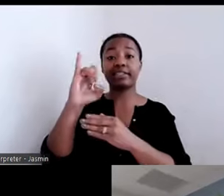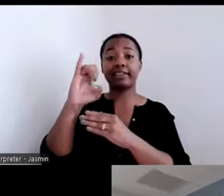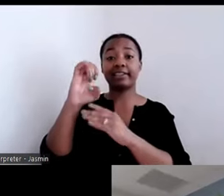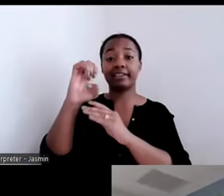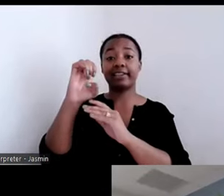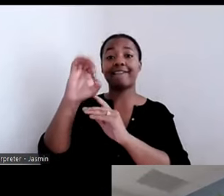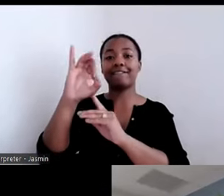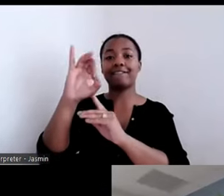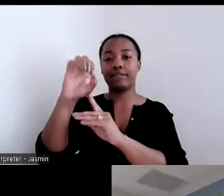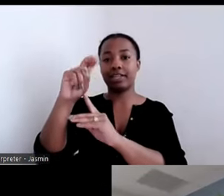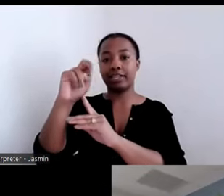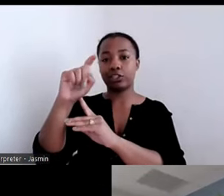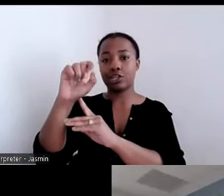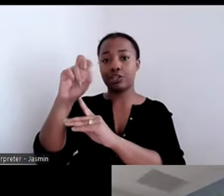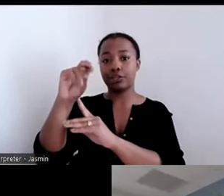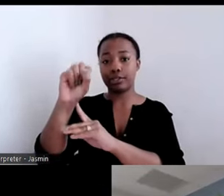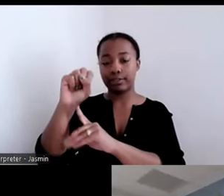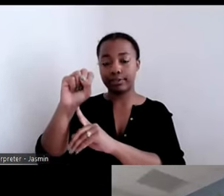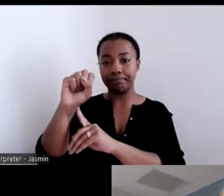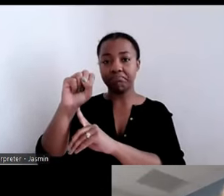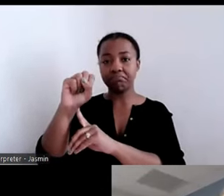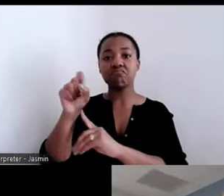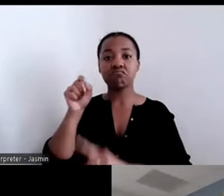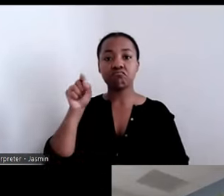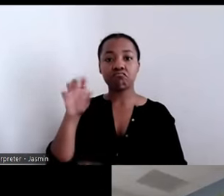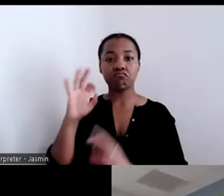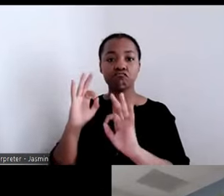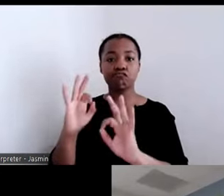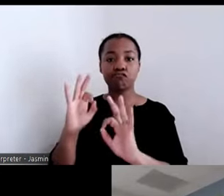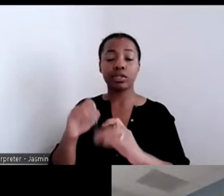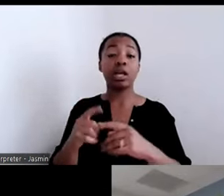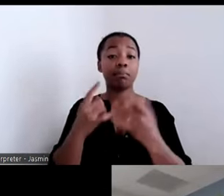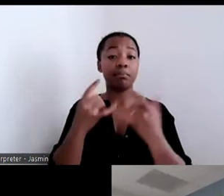we still need to take it further because the first thing that you will see in how we